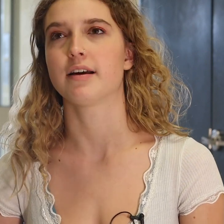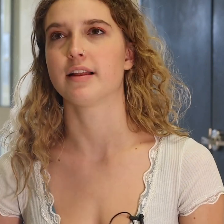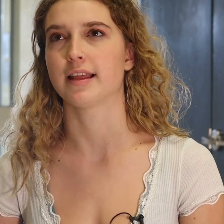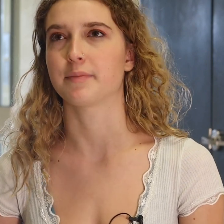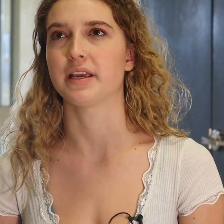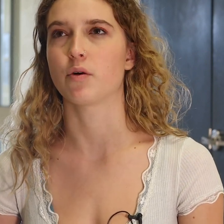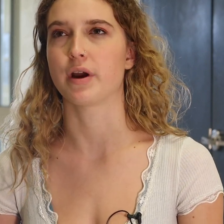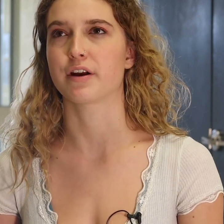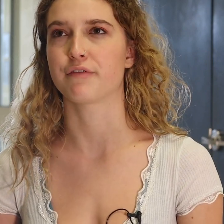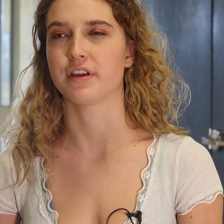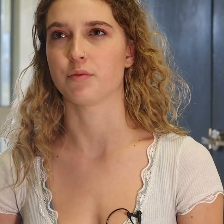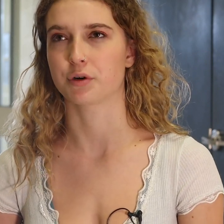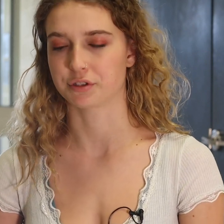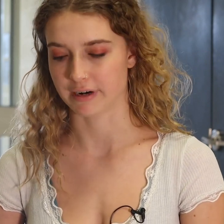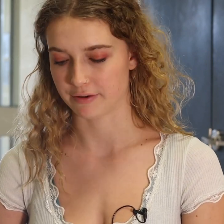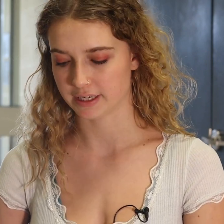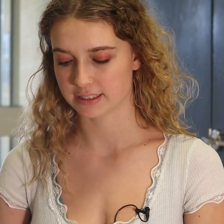Like being aware of the world around us